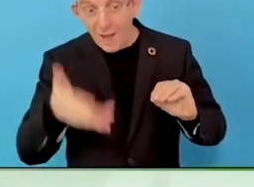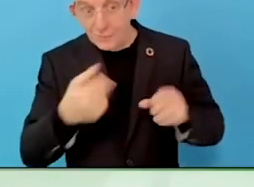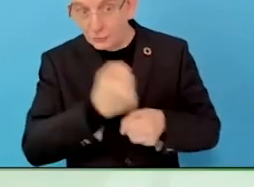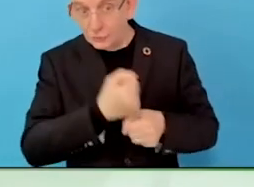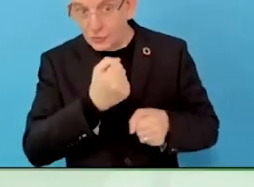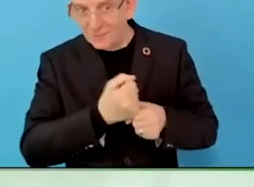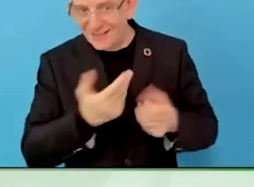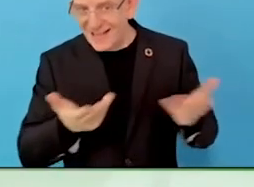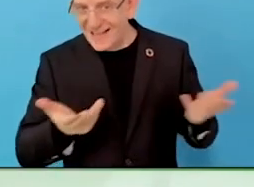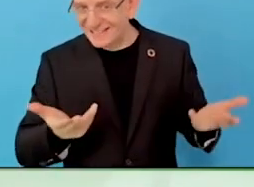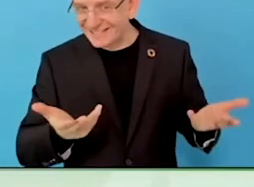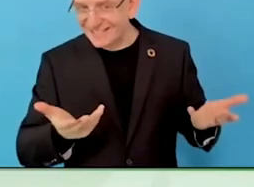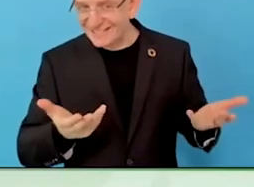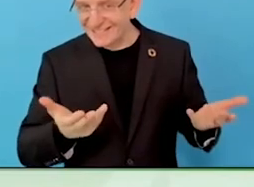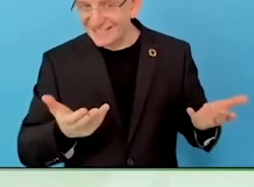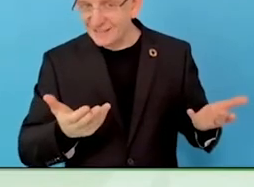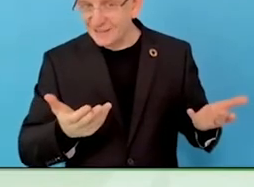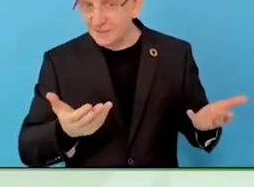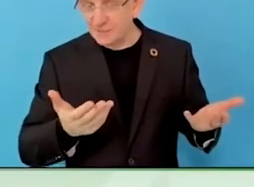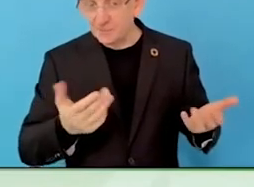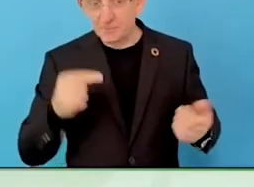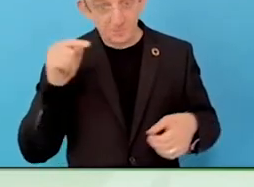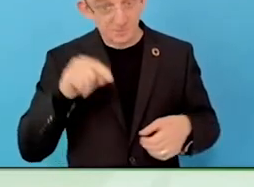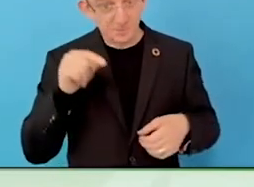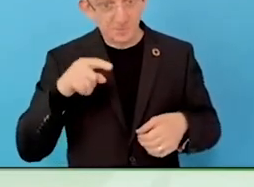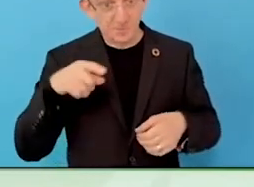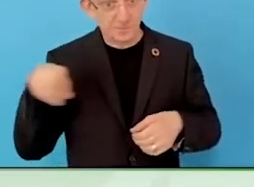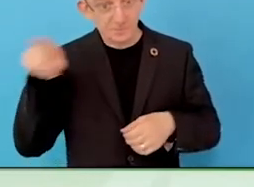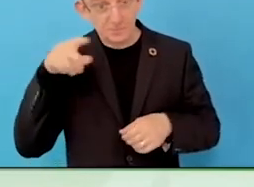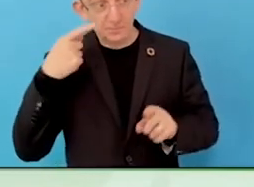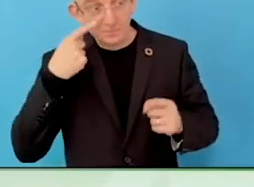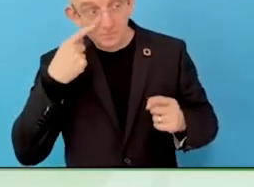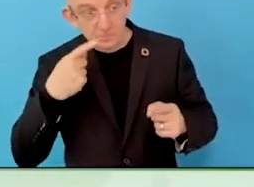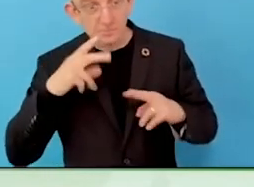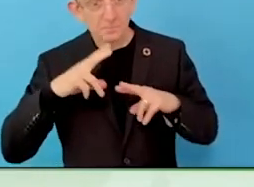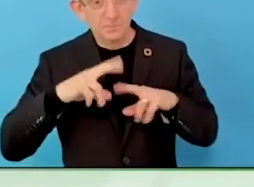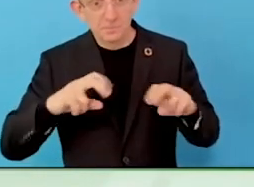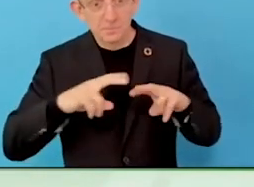I am struck listening to you, thinking about the work in